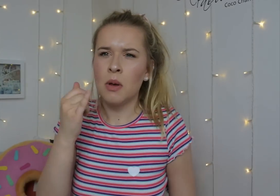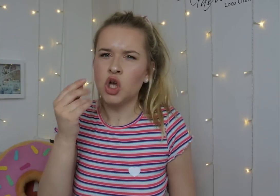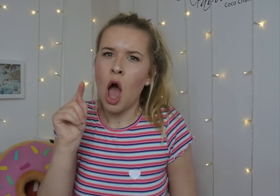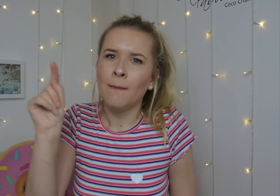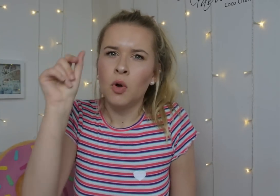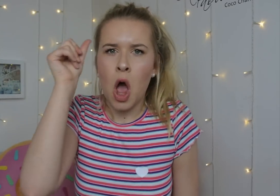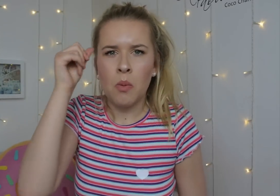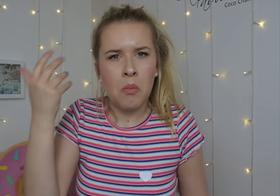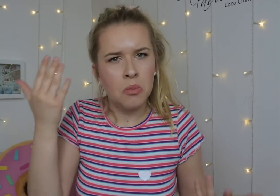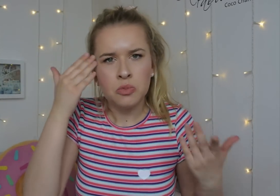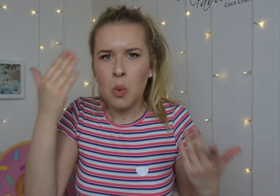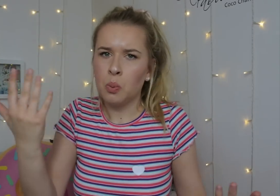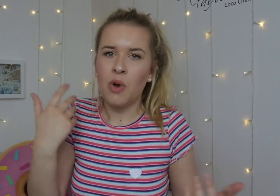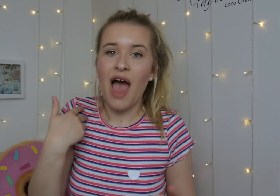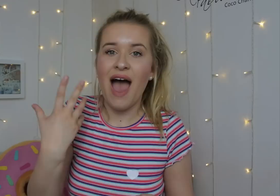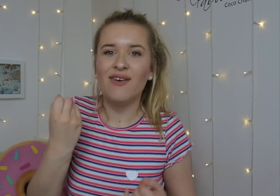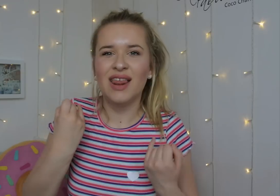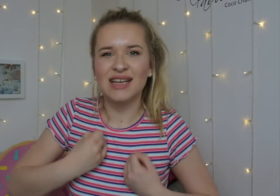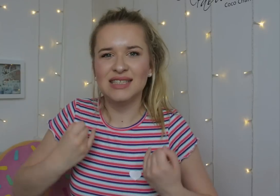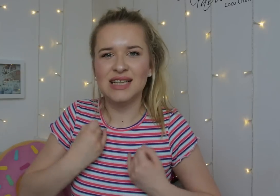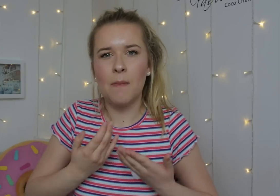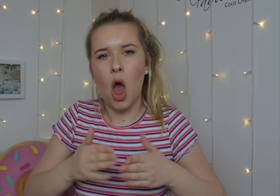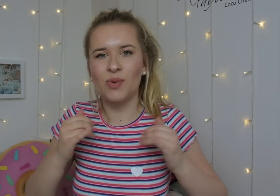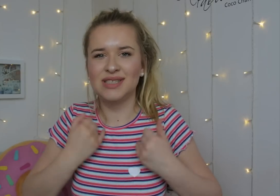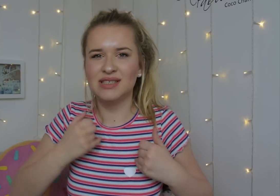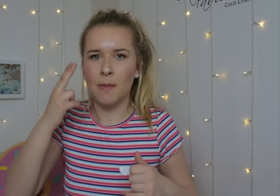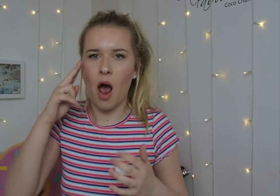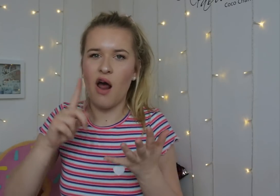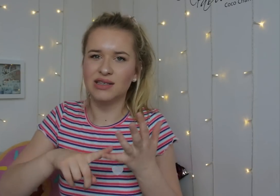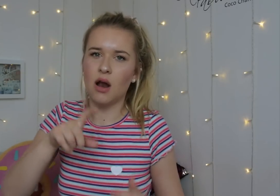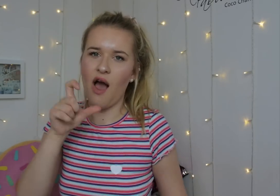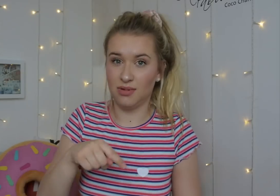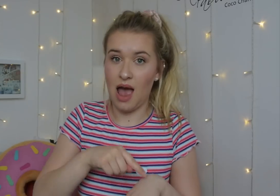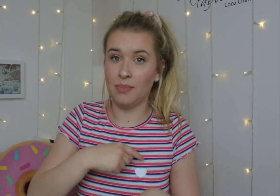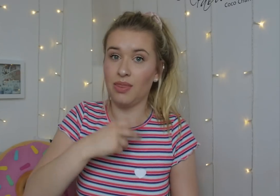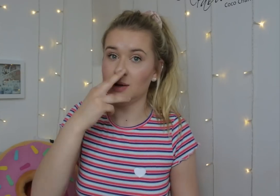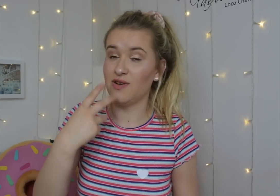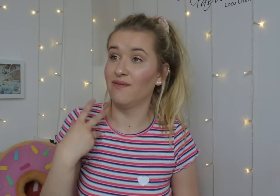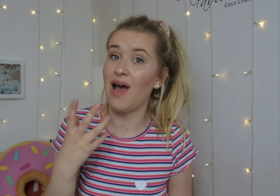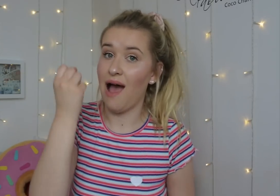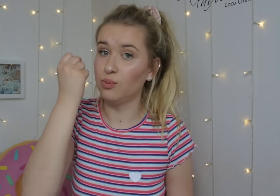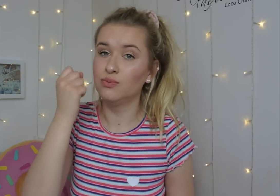Maybe some of you know that I have a long-term disease called Ulcerative Colitis, I was 13 when I first found out that I have it.